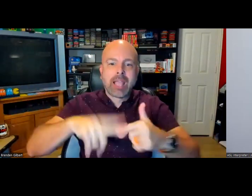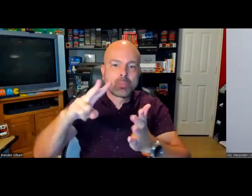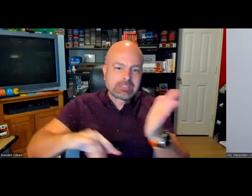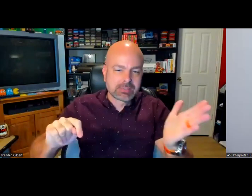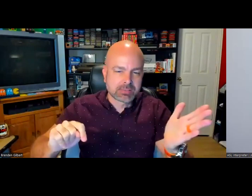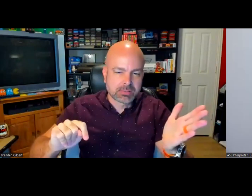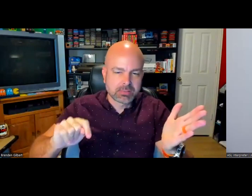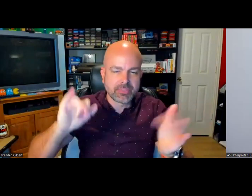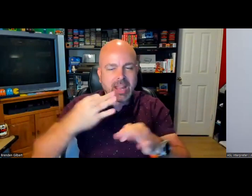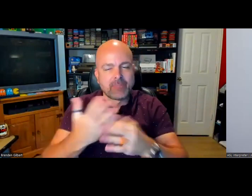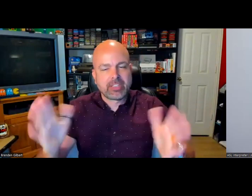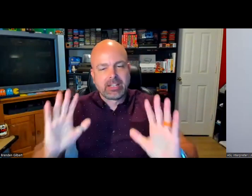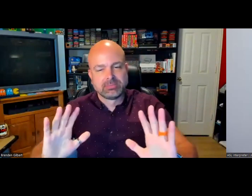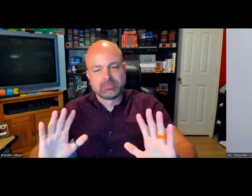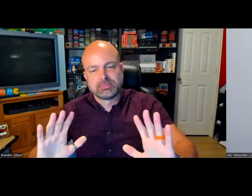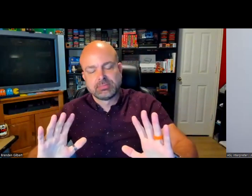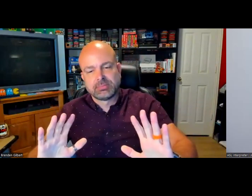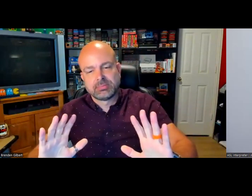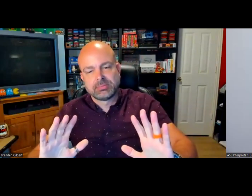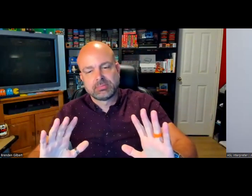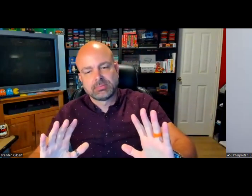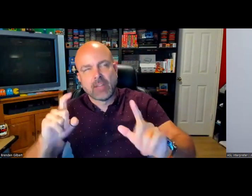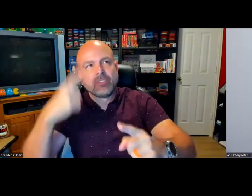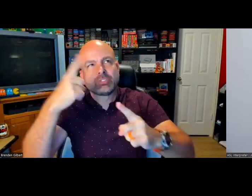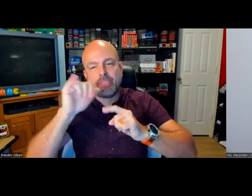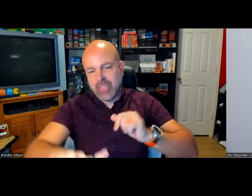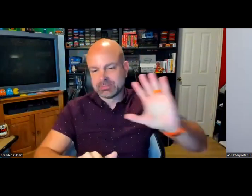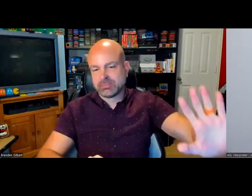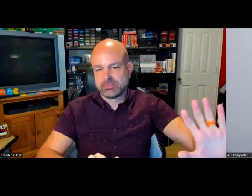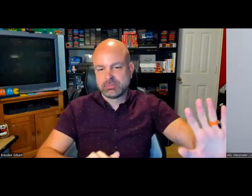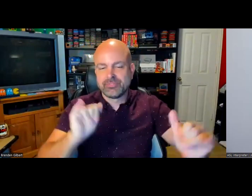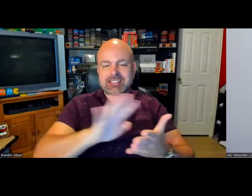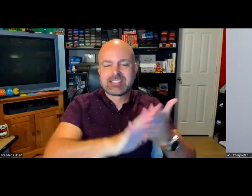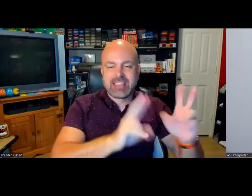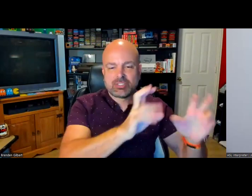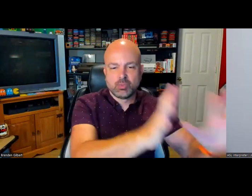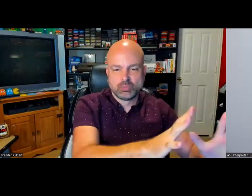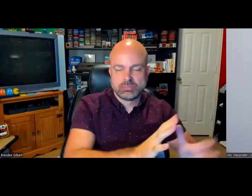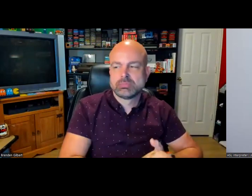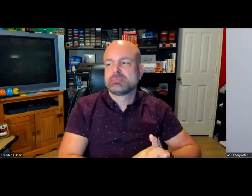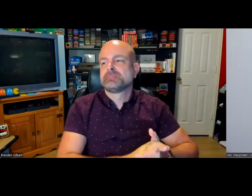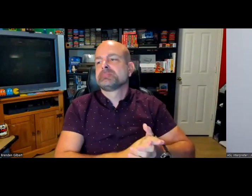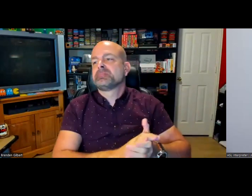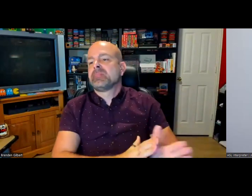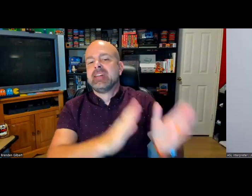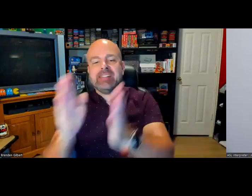it is blue text and the person who walked through in one of the examples was wearing blue. So the fact it was there, you